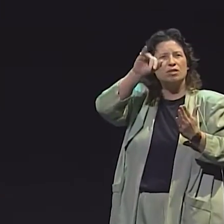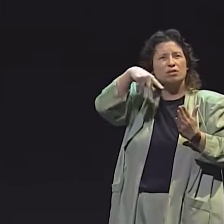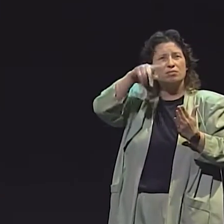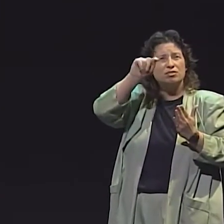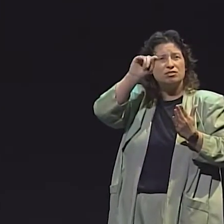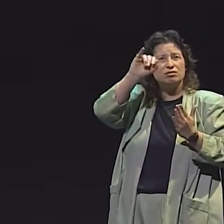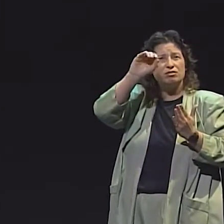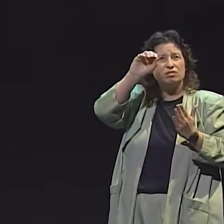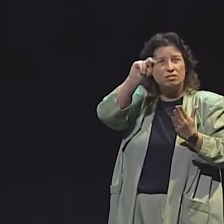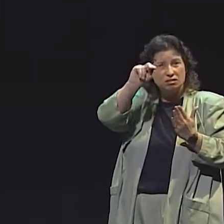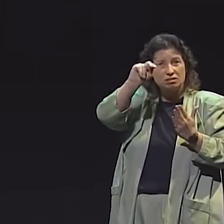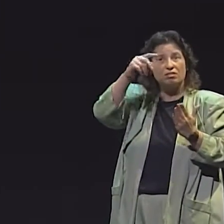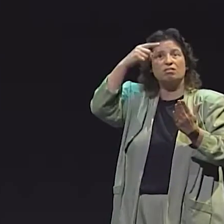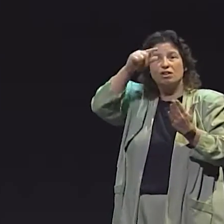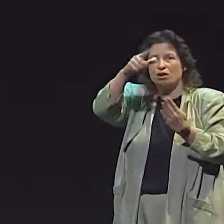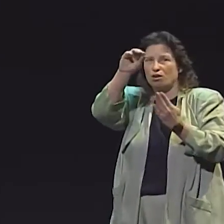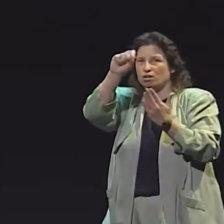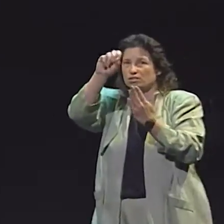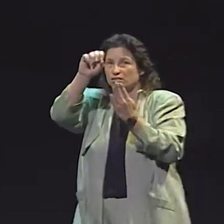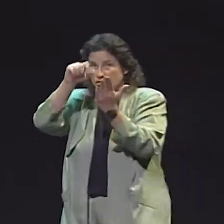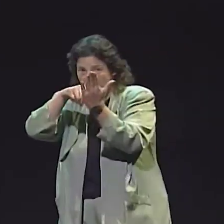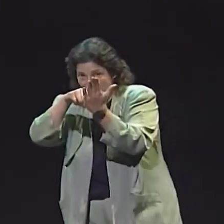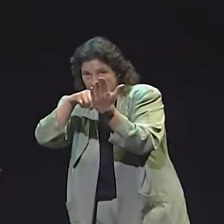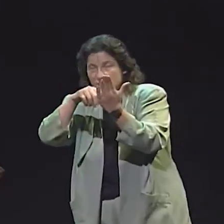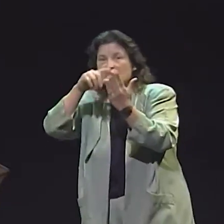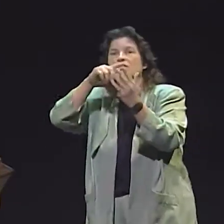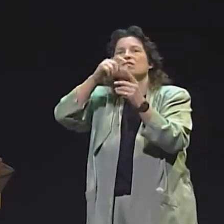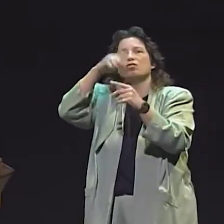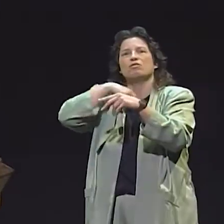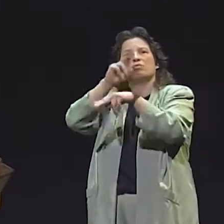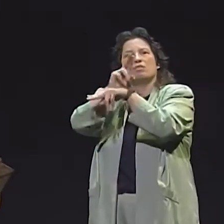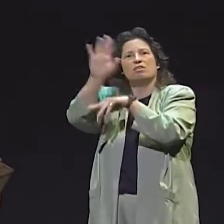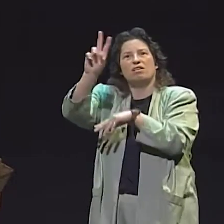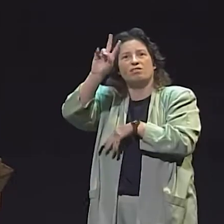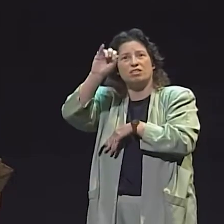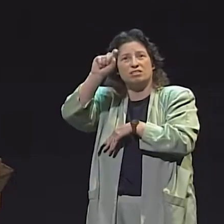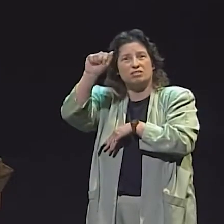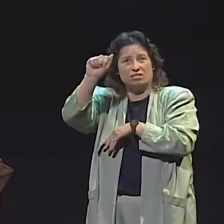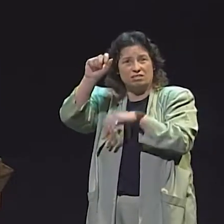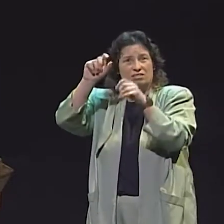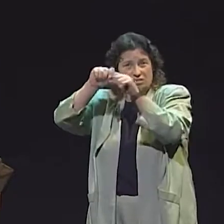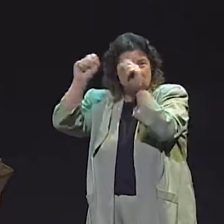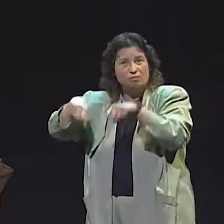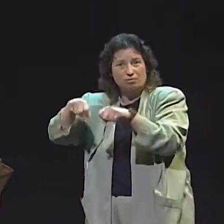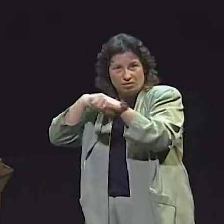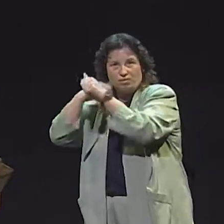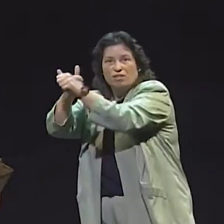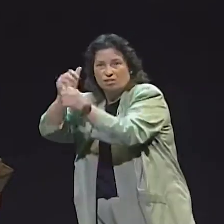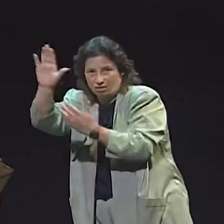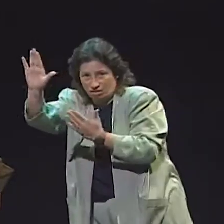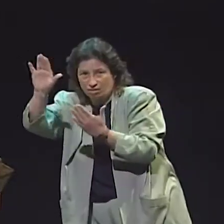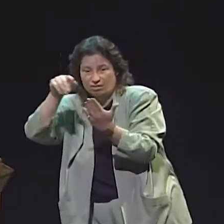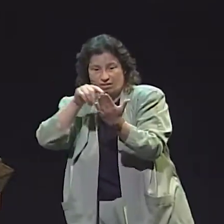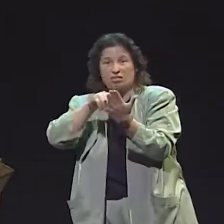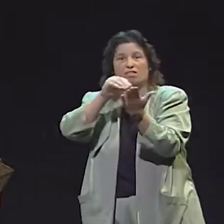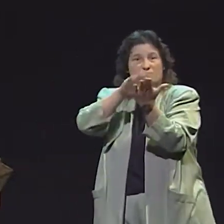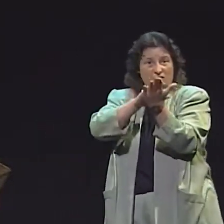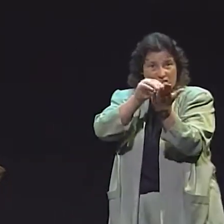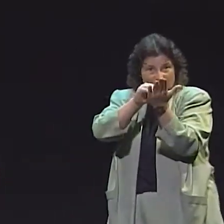AND THEN ASKED THEM TO RETELL IT. I THEN TRANSCRIBED THEIR STORY IN